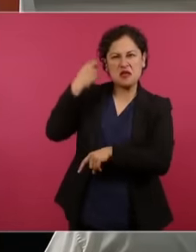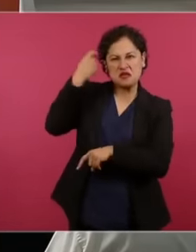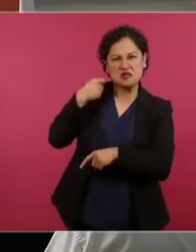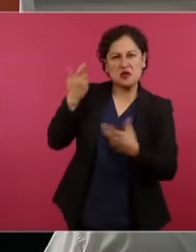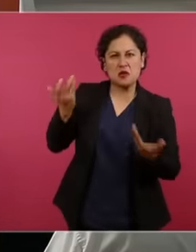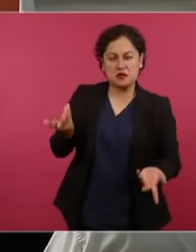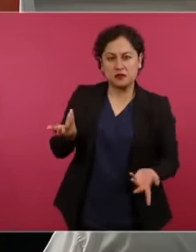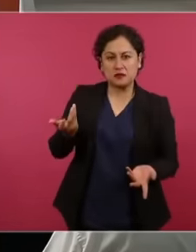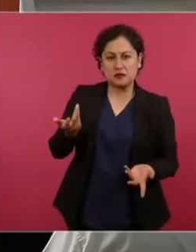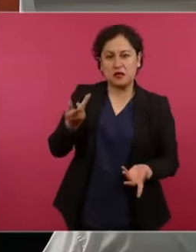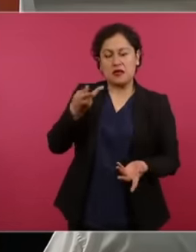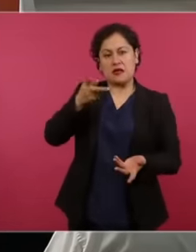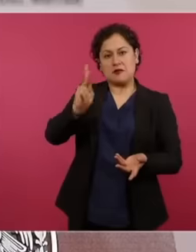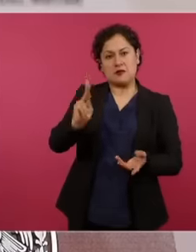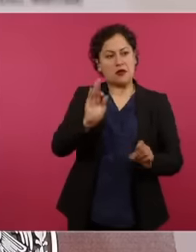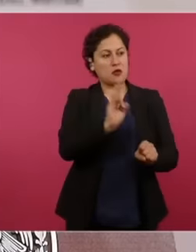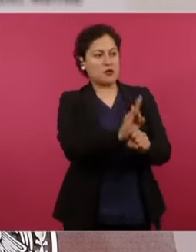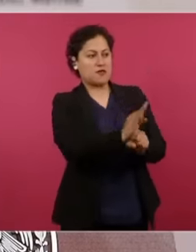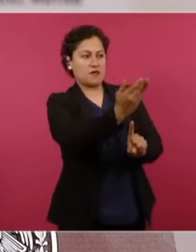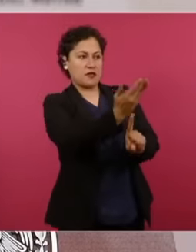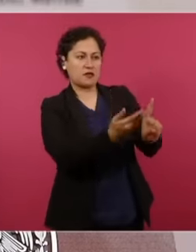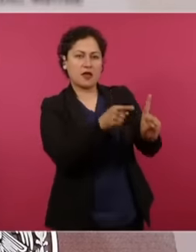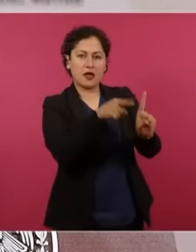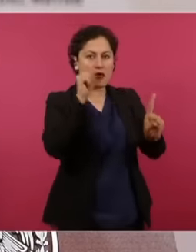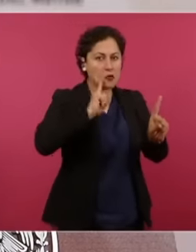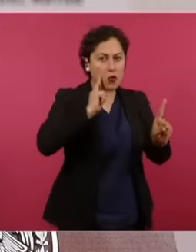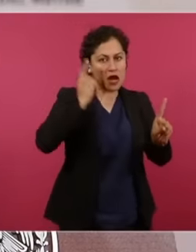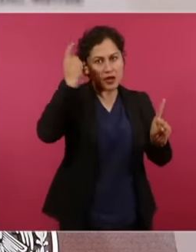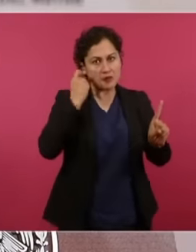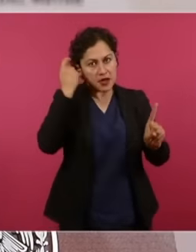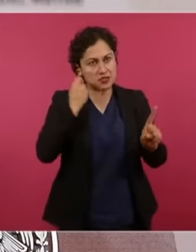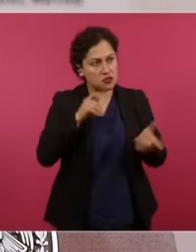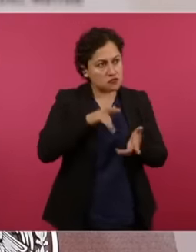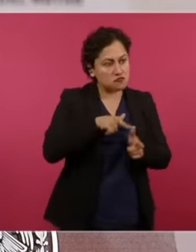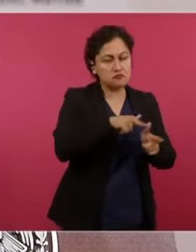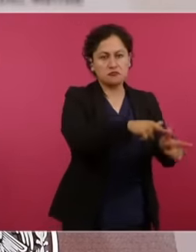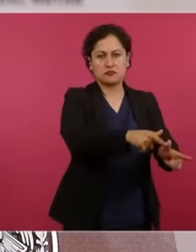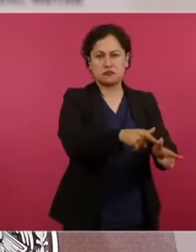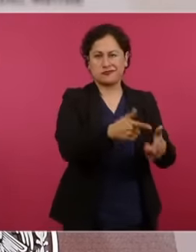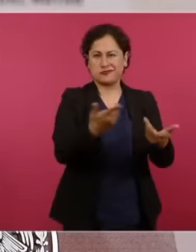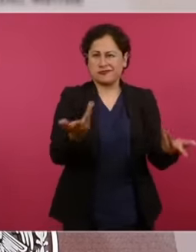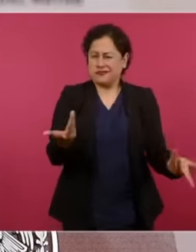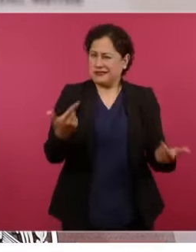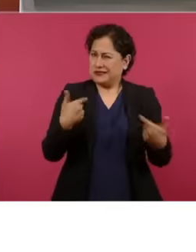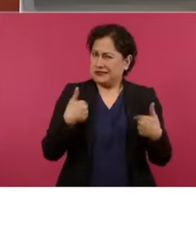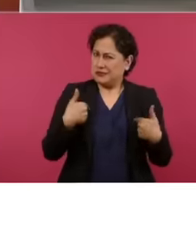it is going against a pension ask him these two these two positions at this moment president What